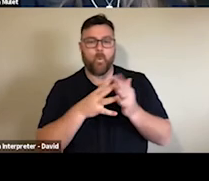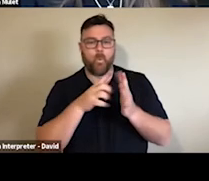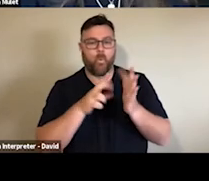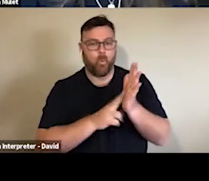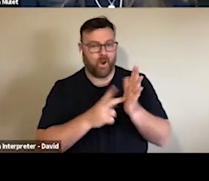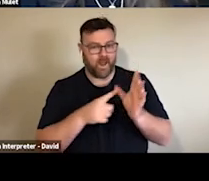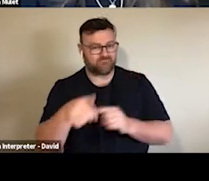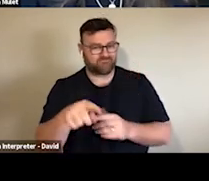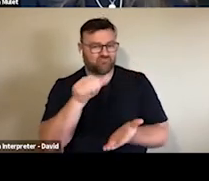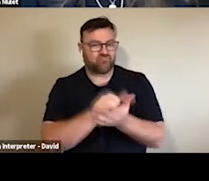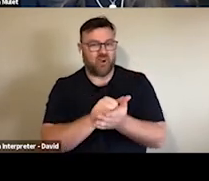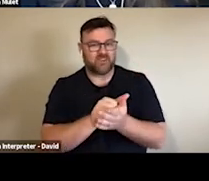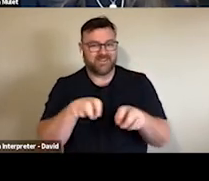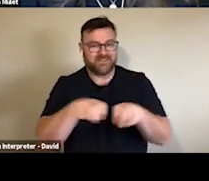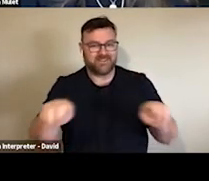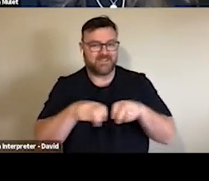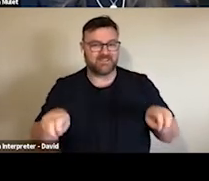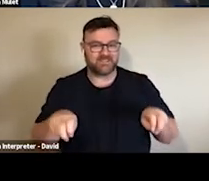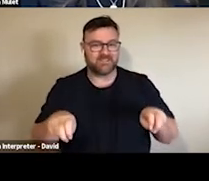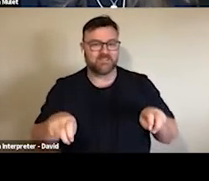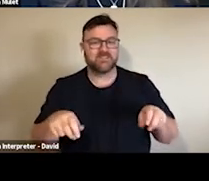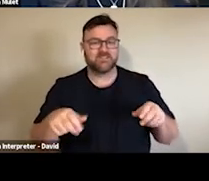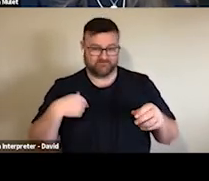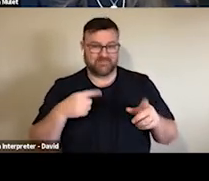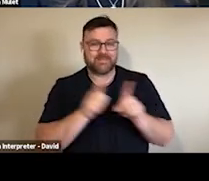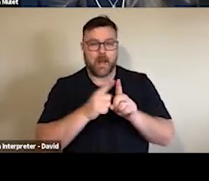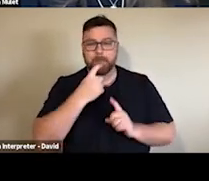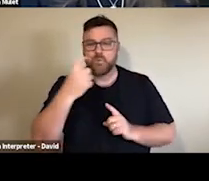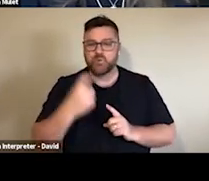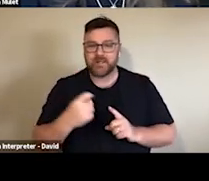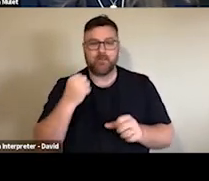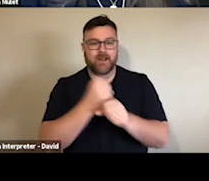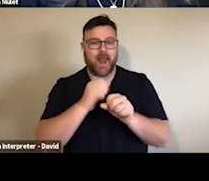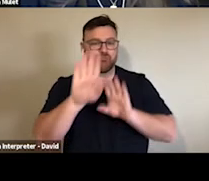in a lot of the cities where we're surveying the infection rate is actually quite low at